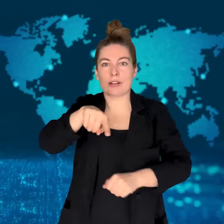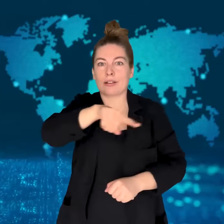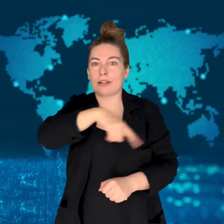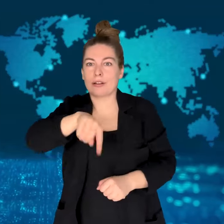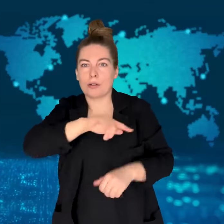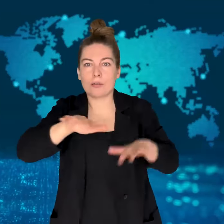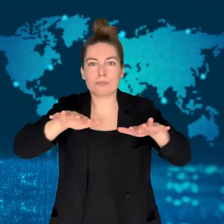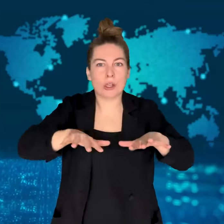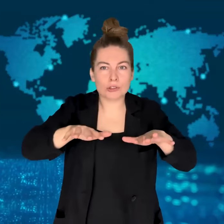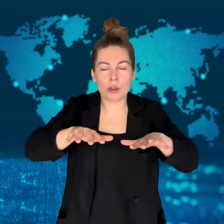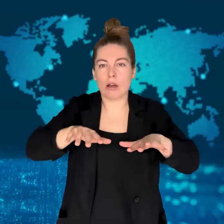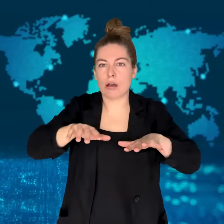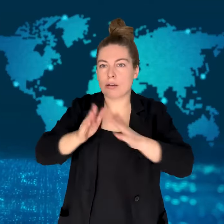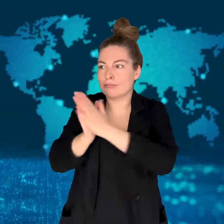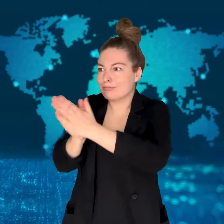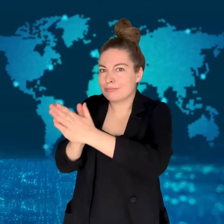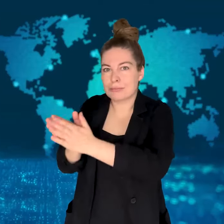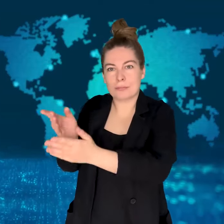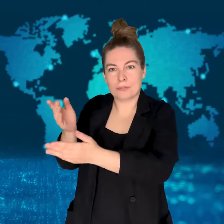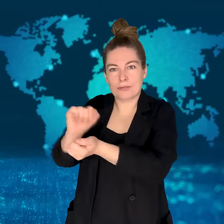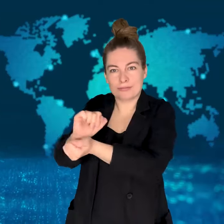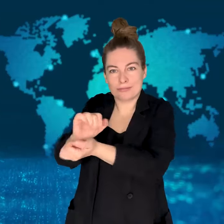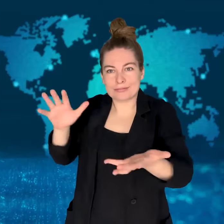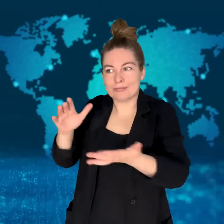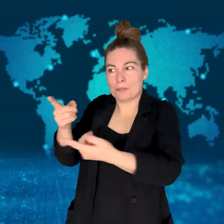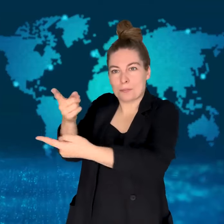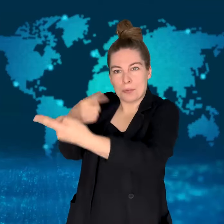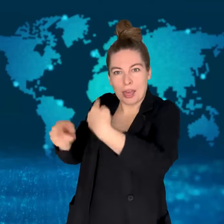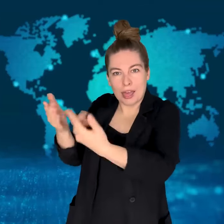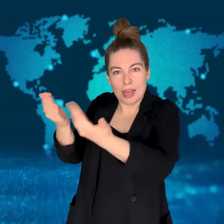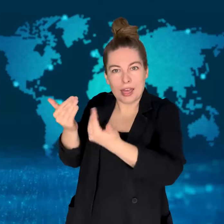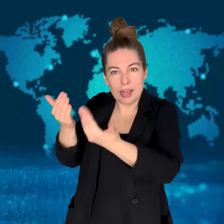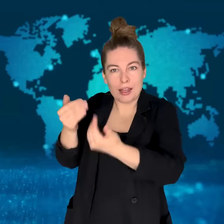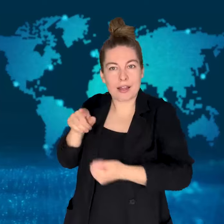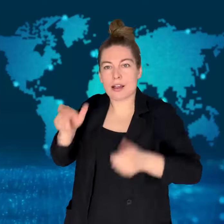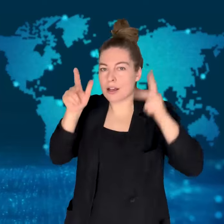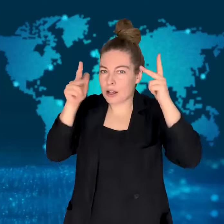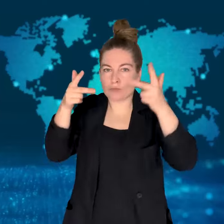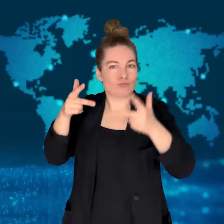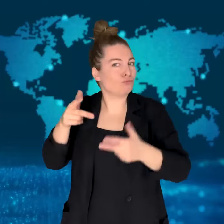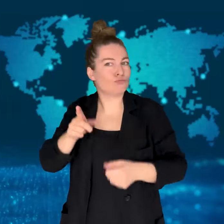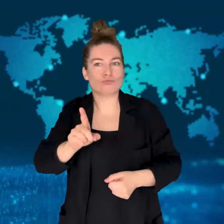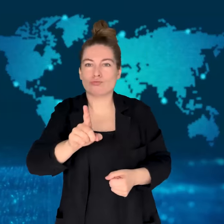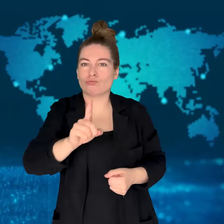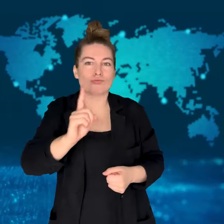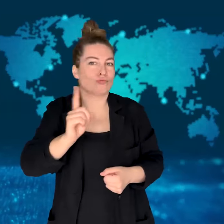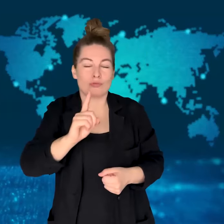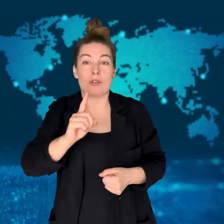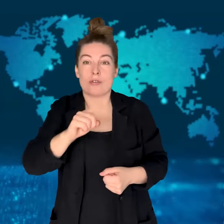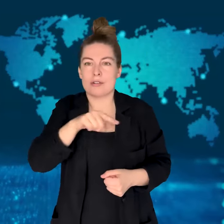Ultimately they came to a truce and the captives were released.